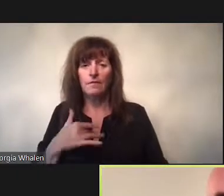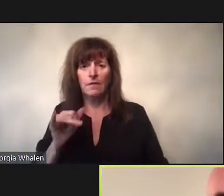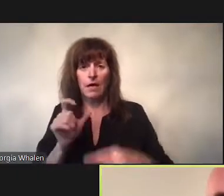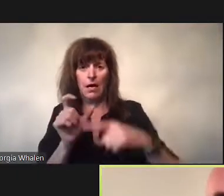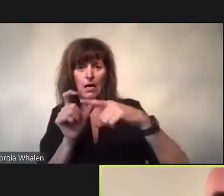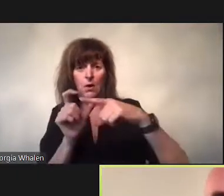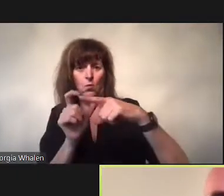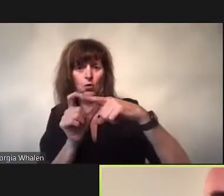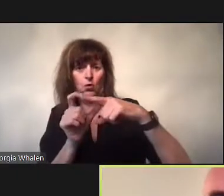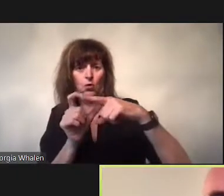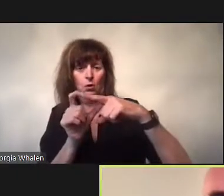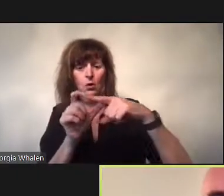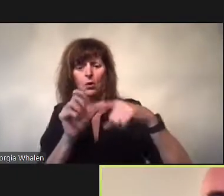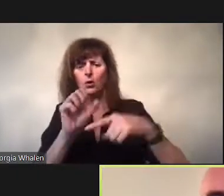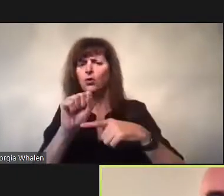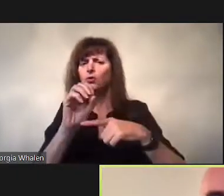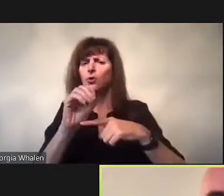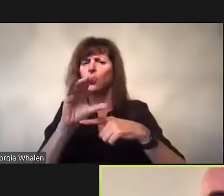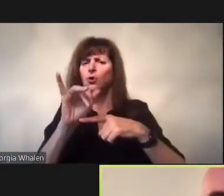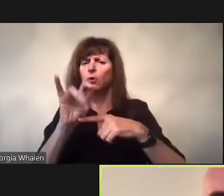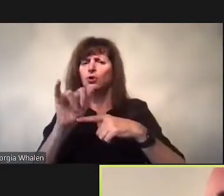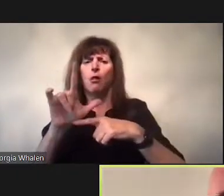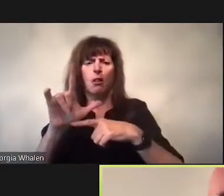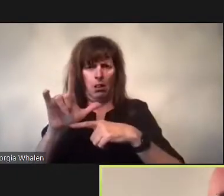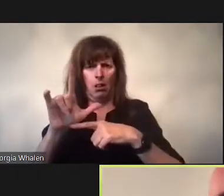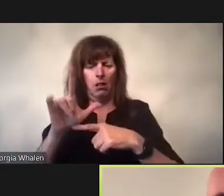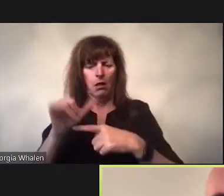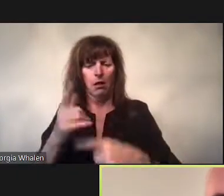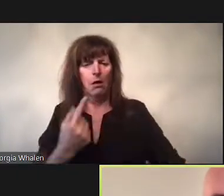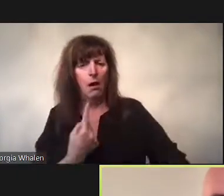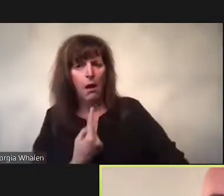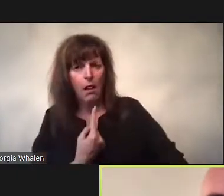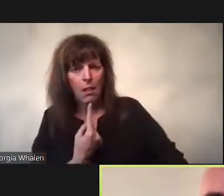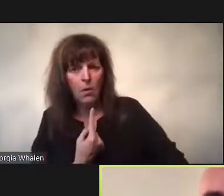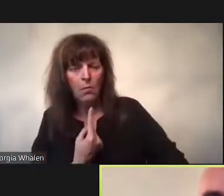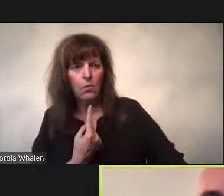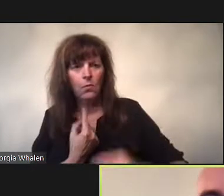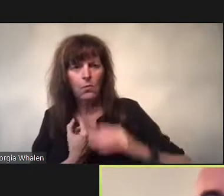As you can imagine, based on my presentation, it’s a bit different.